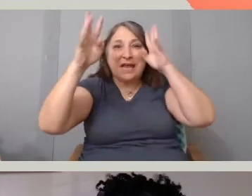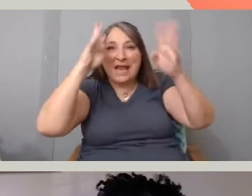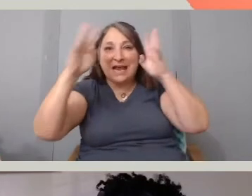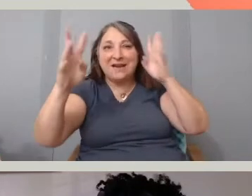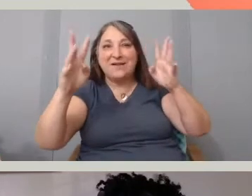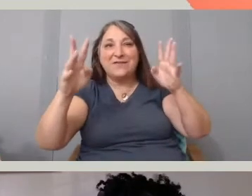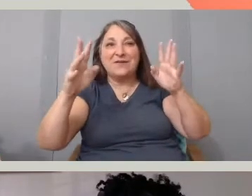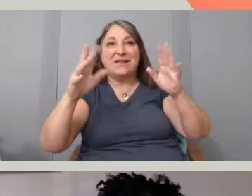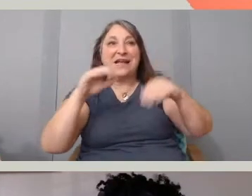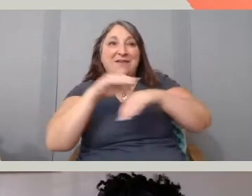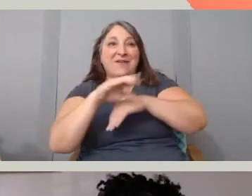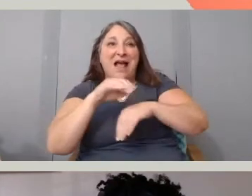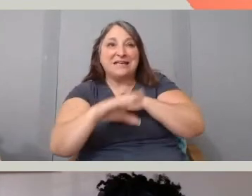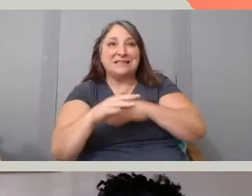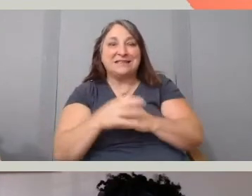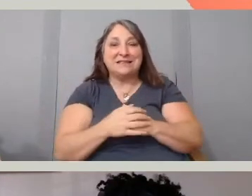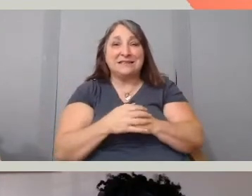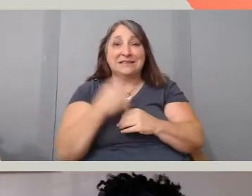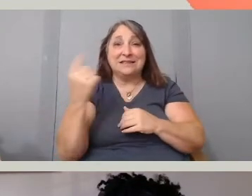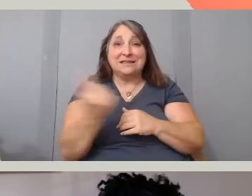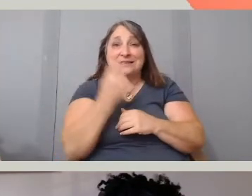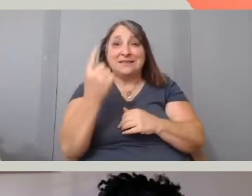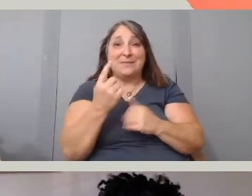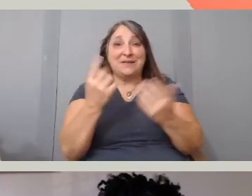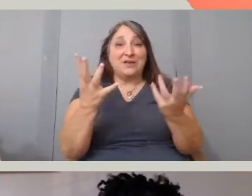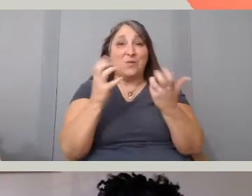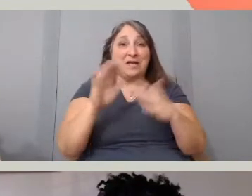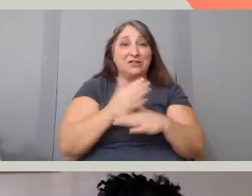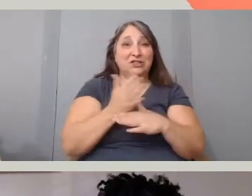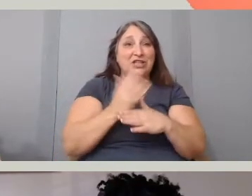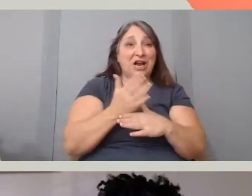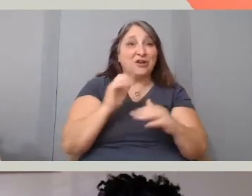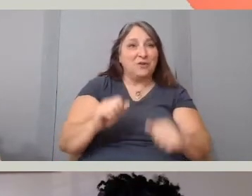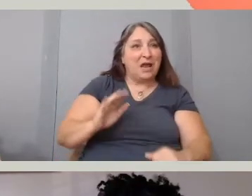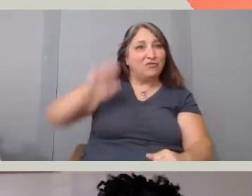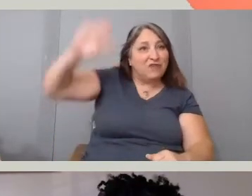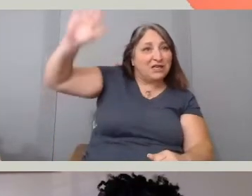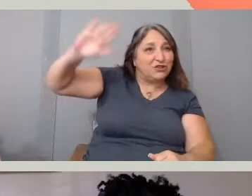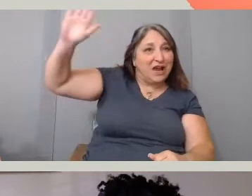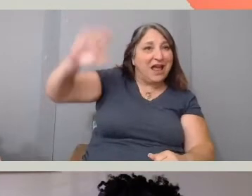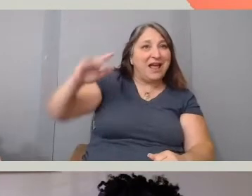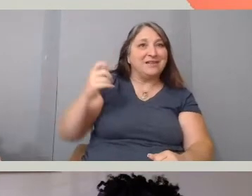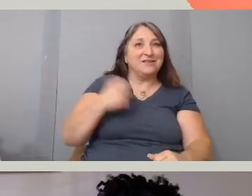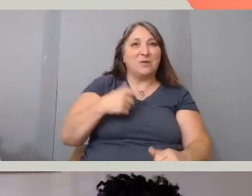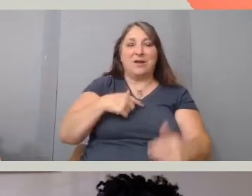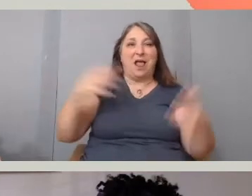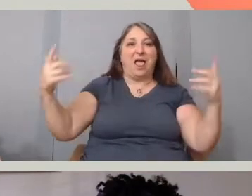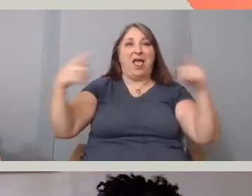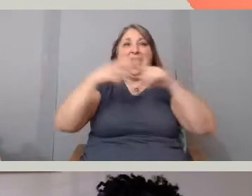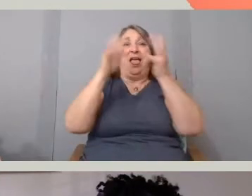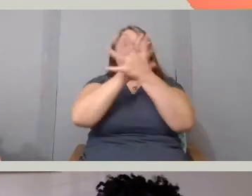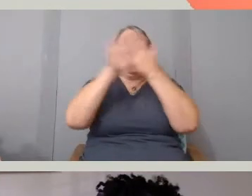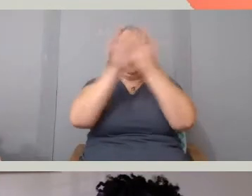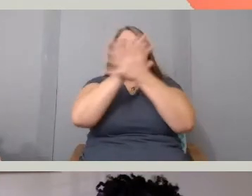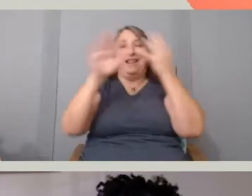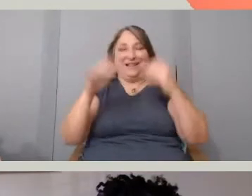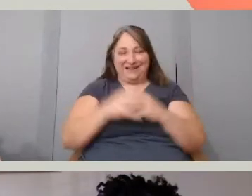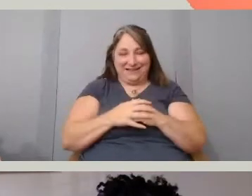Yeah, is there something you would like to share and you can raise your hands so we don't like, crosstalk or so.